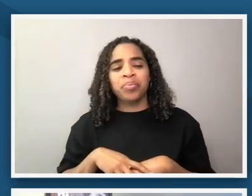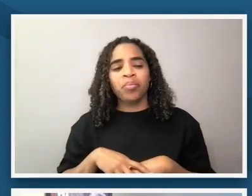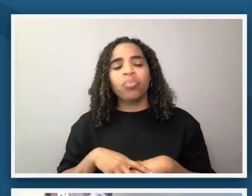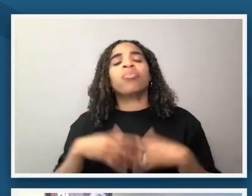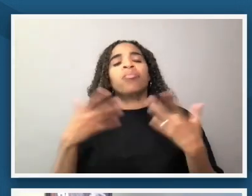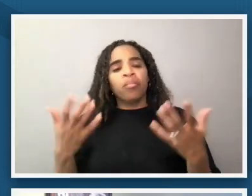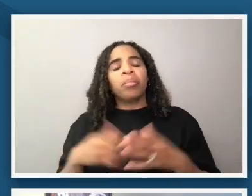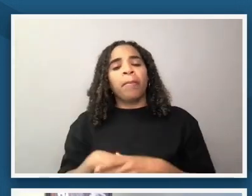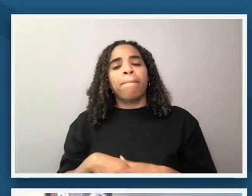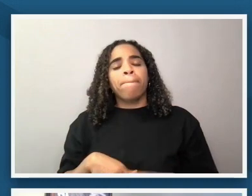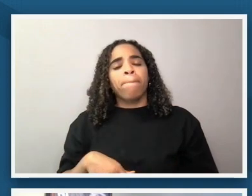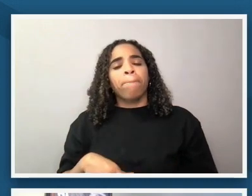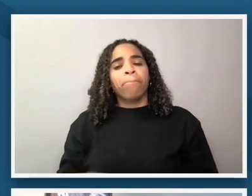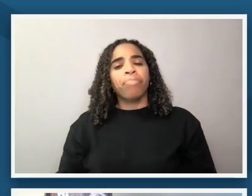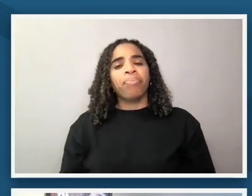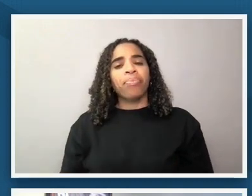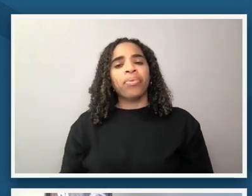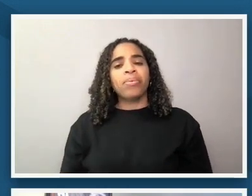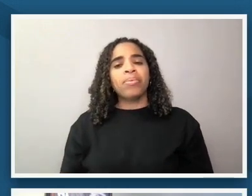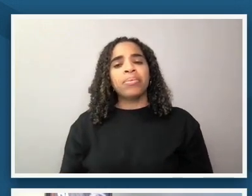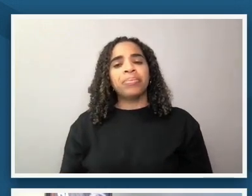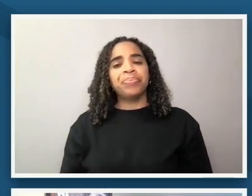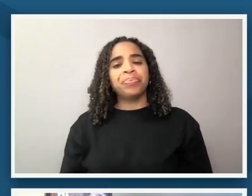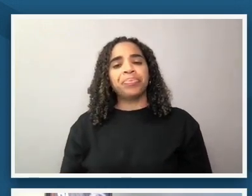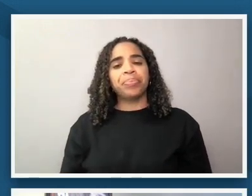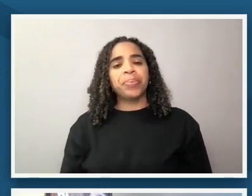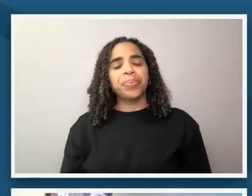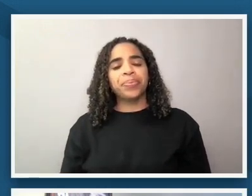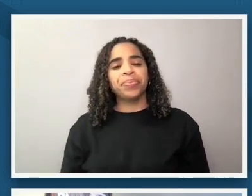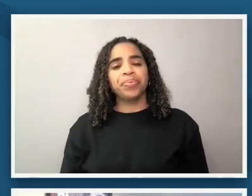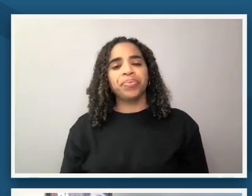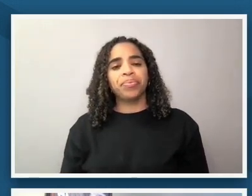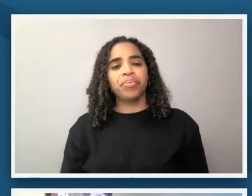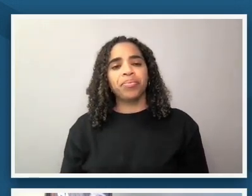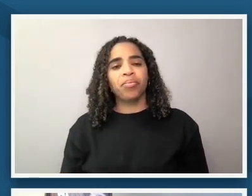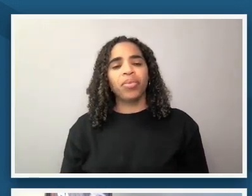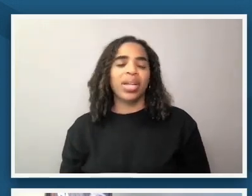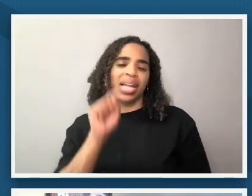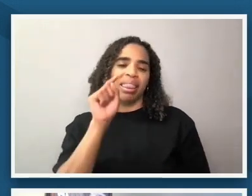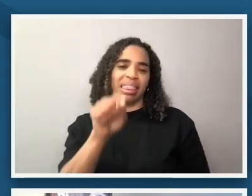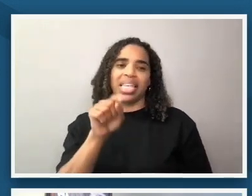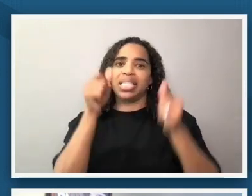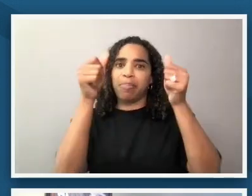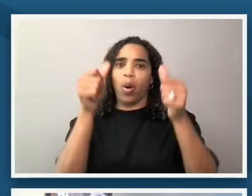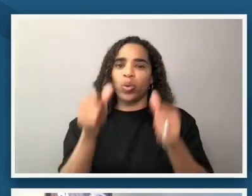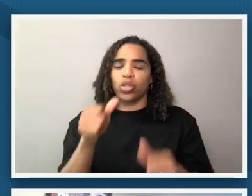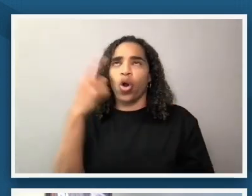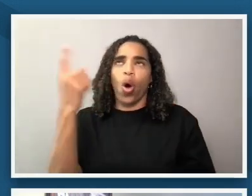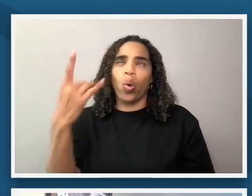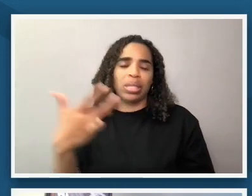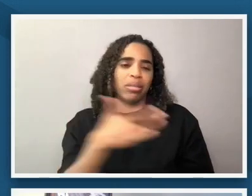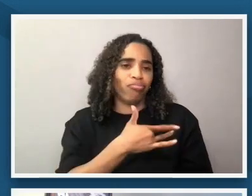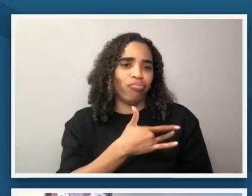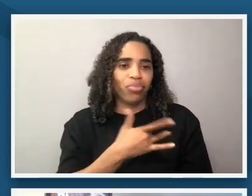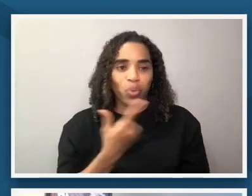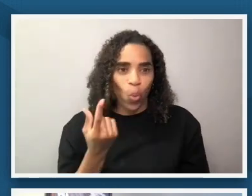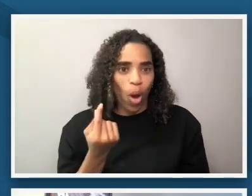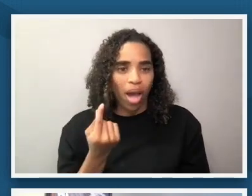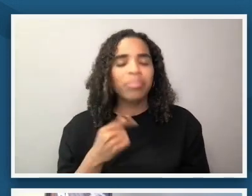elements of this poster this photograph that always always stands out to me